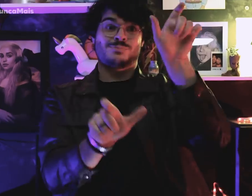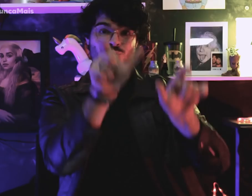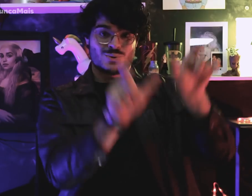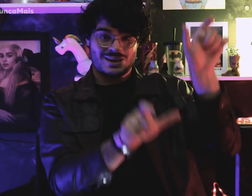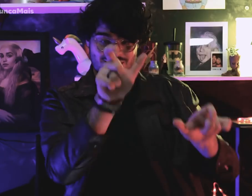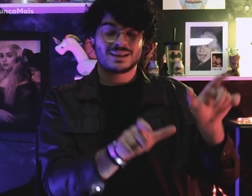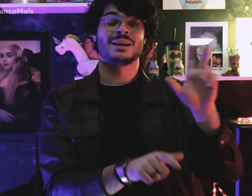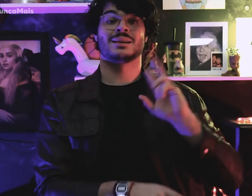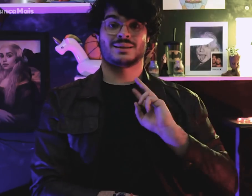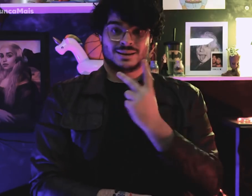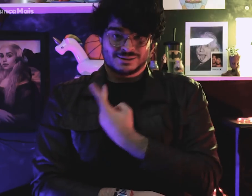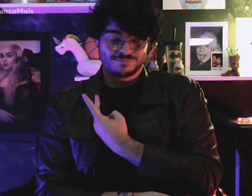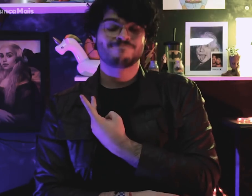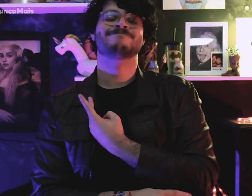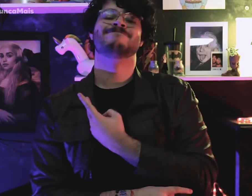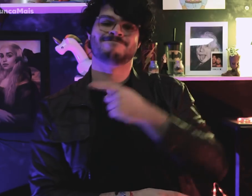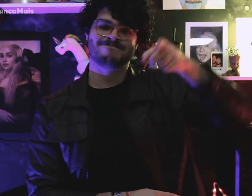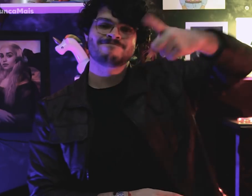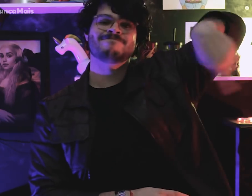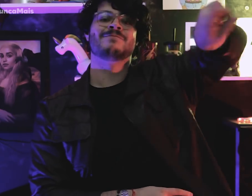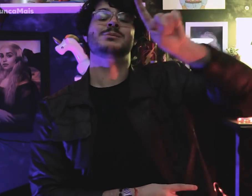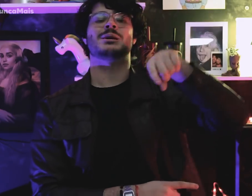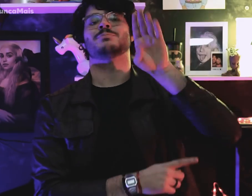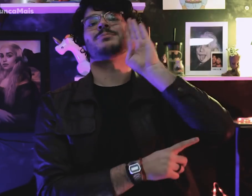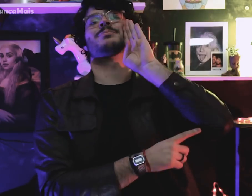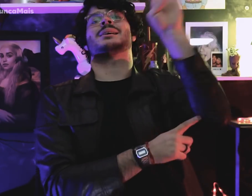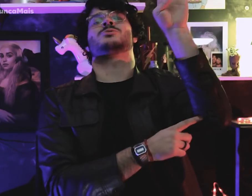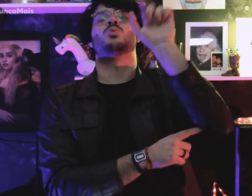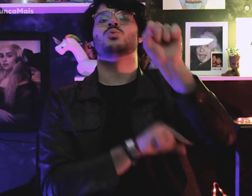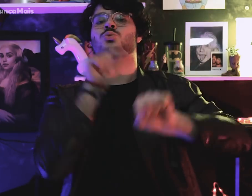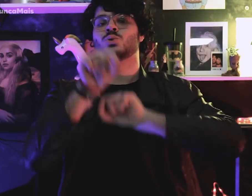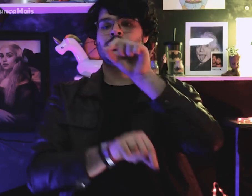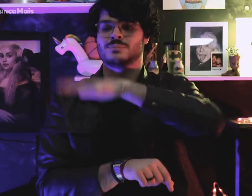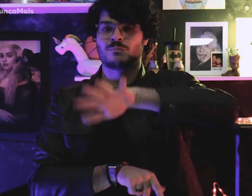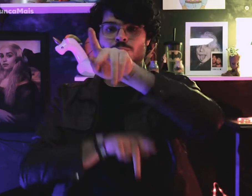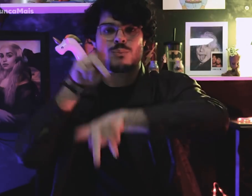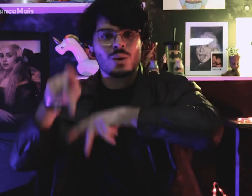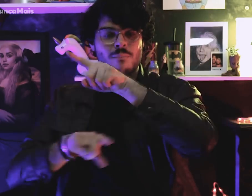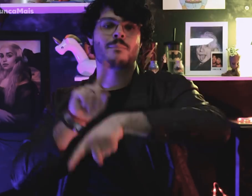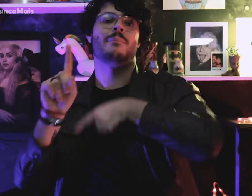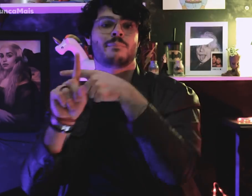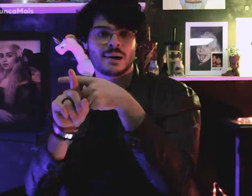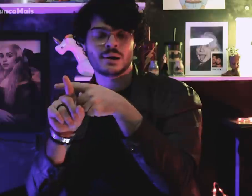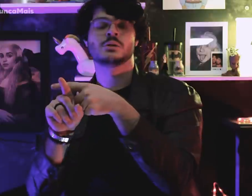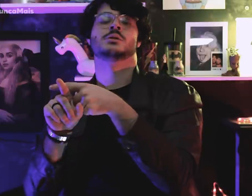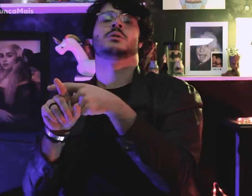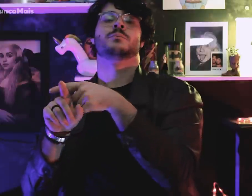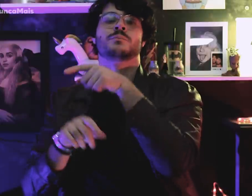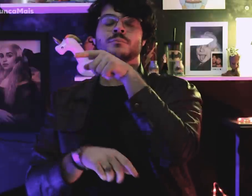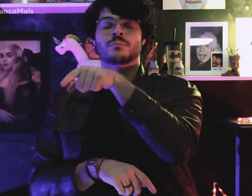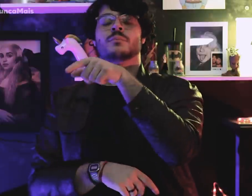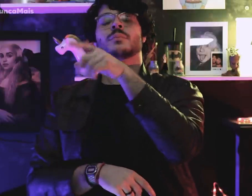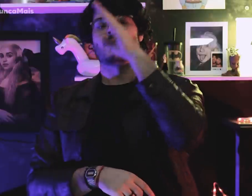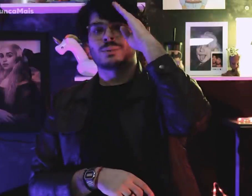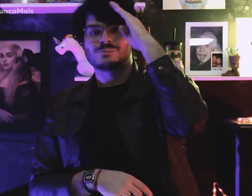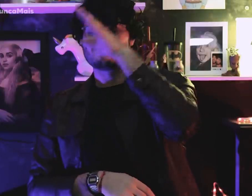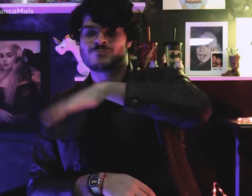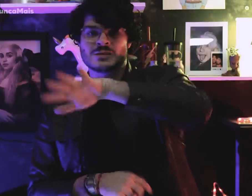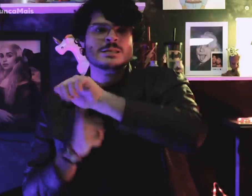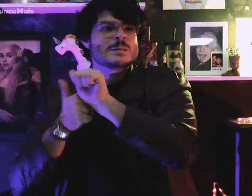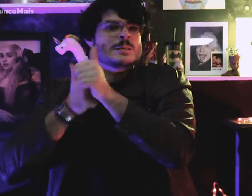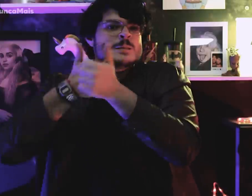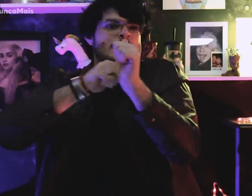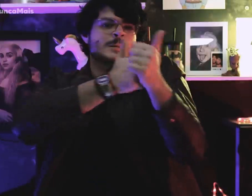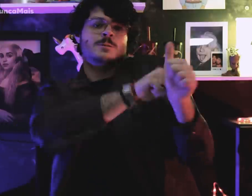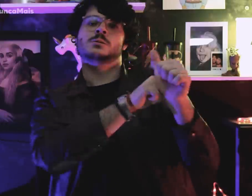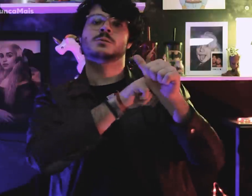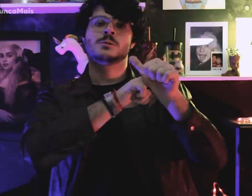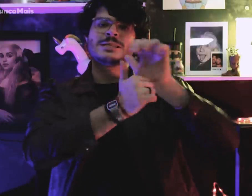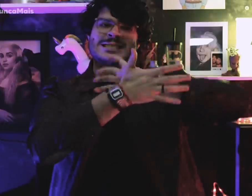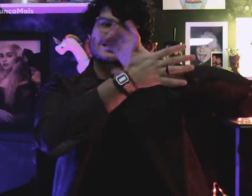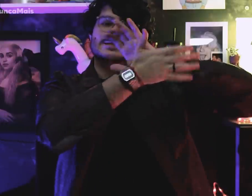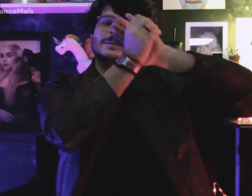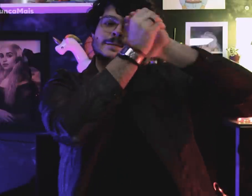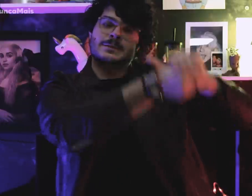Travestis eram os alvos principais dos civis e dos militares.